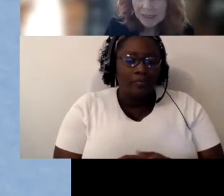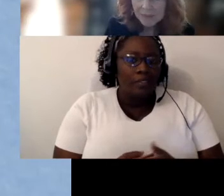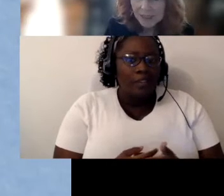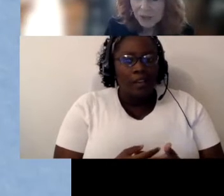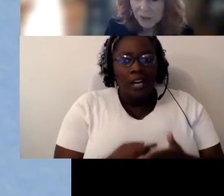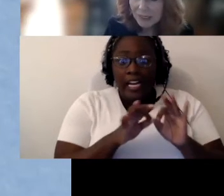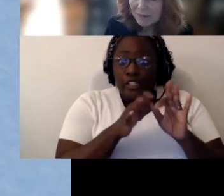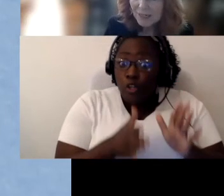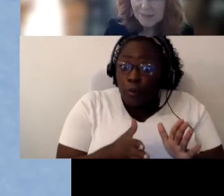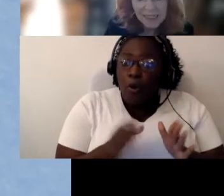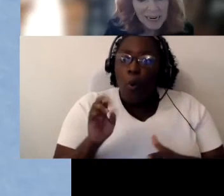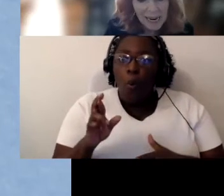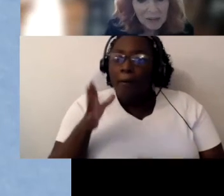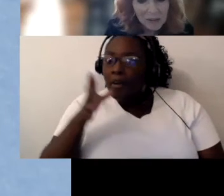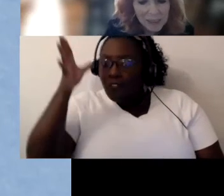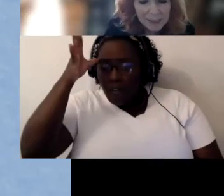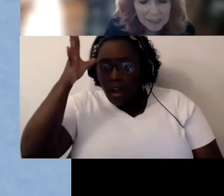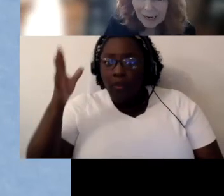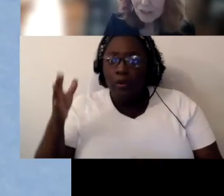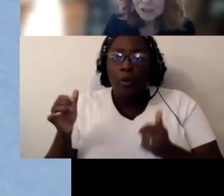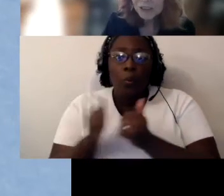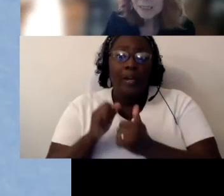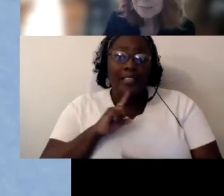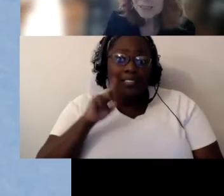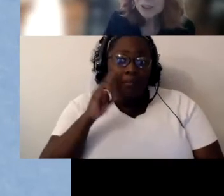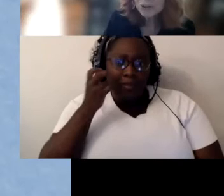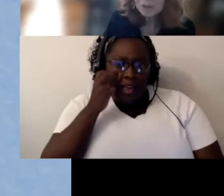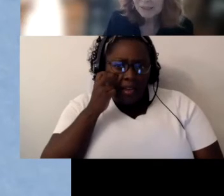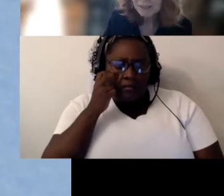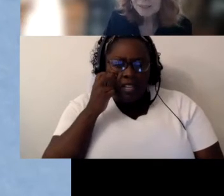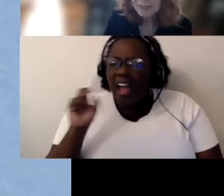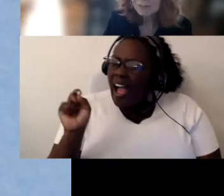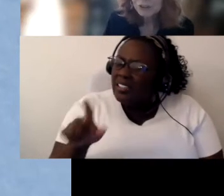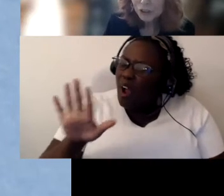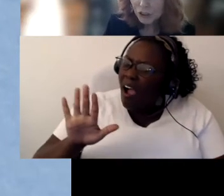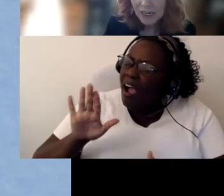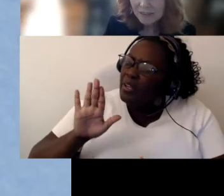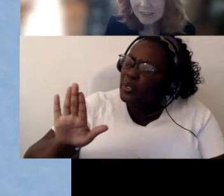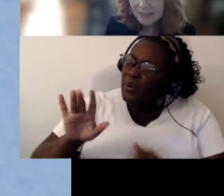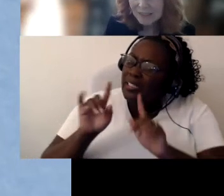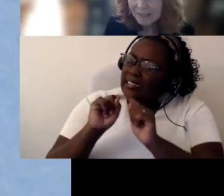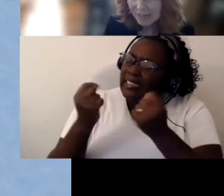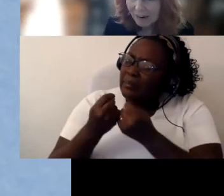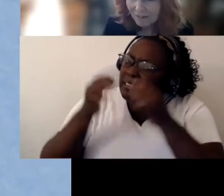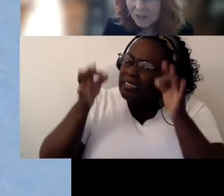of kids who are Deaf, and I said how does your team determine if your child is Deaf?